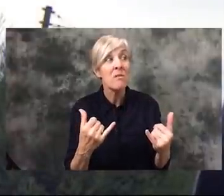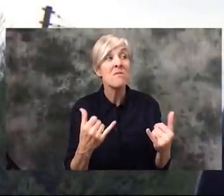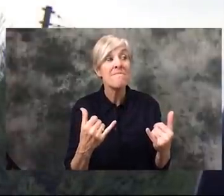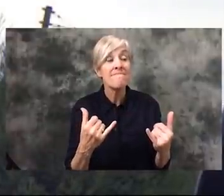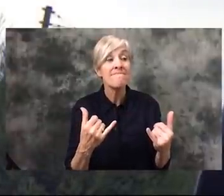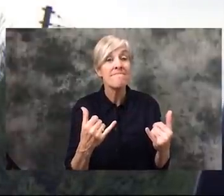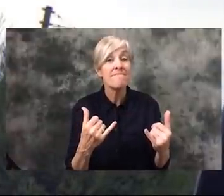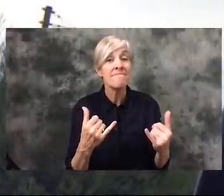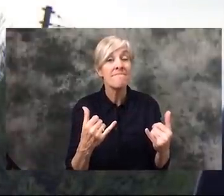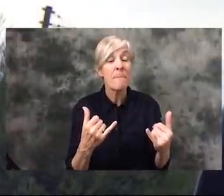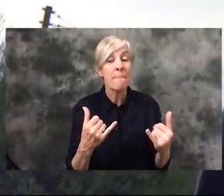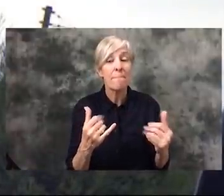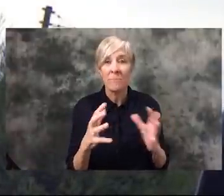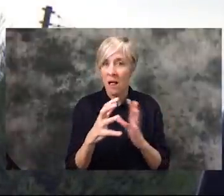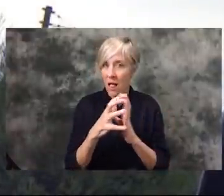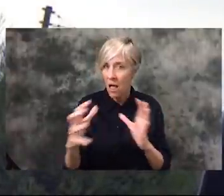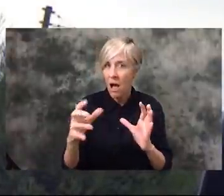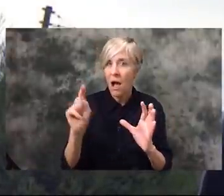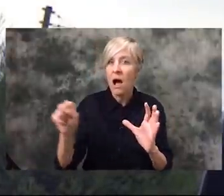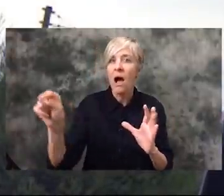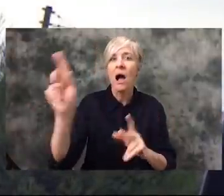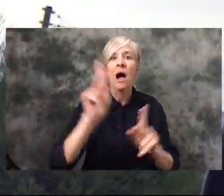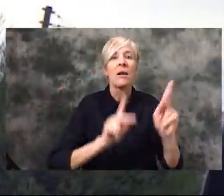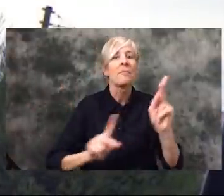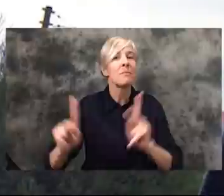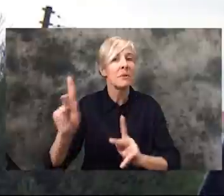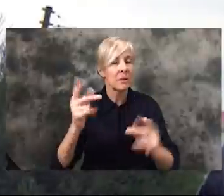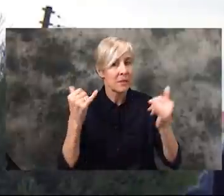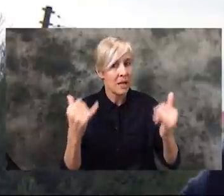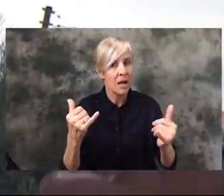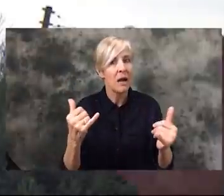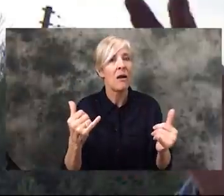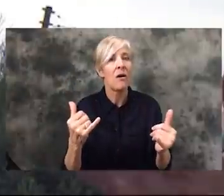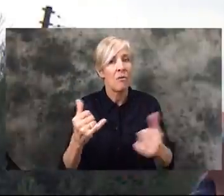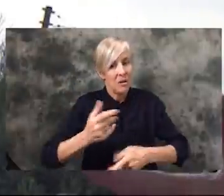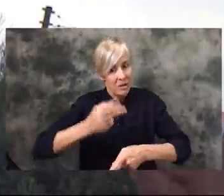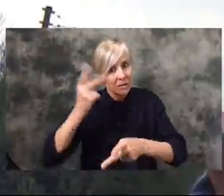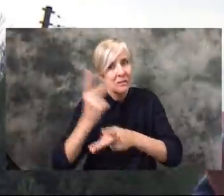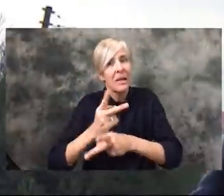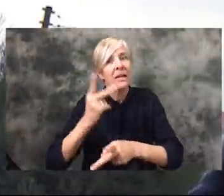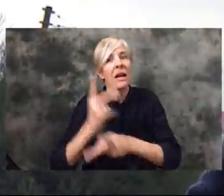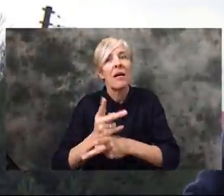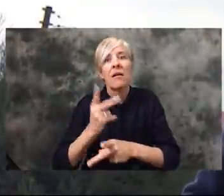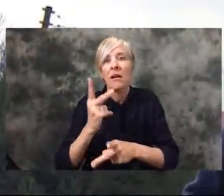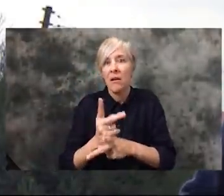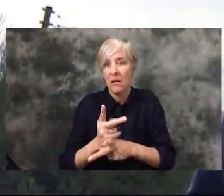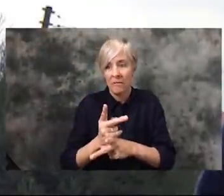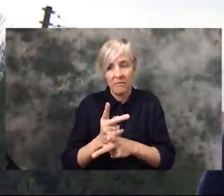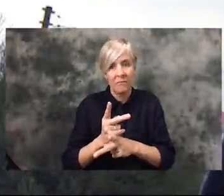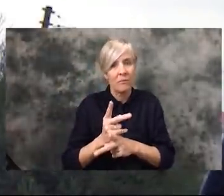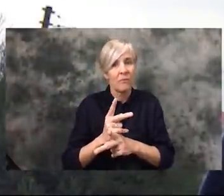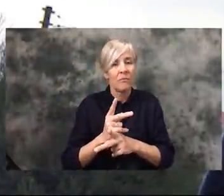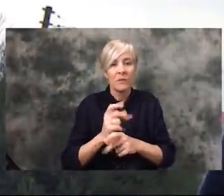there's a lot of people who are taking a lot of care about this.